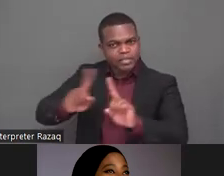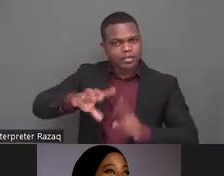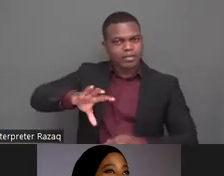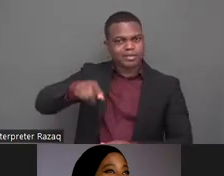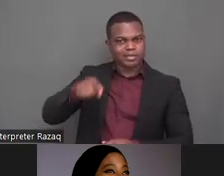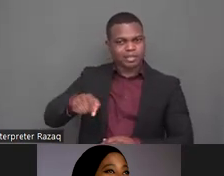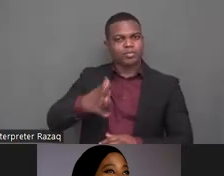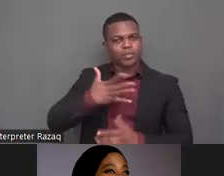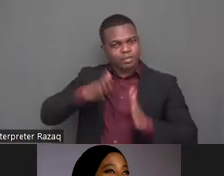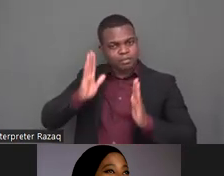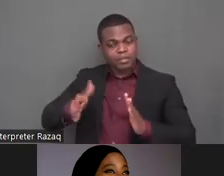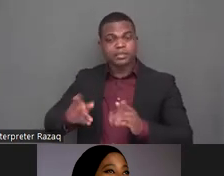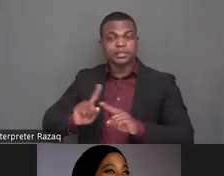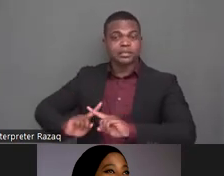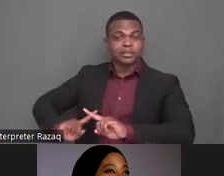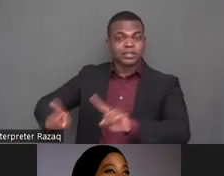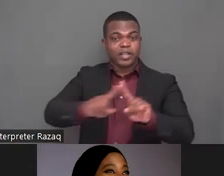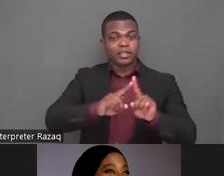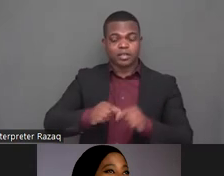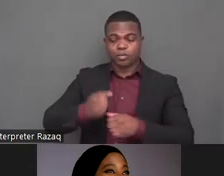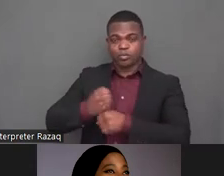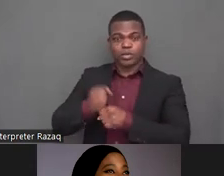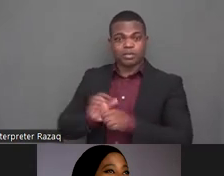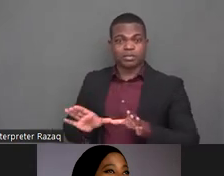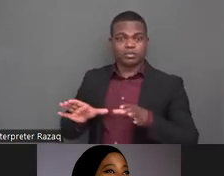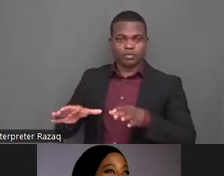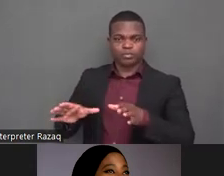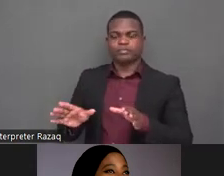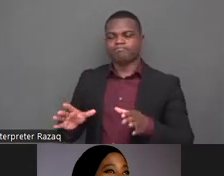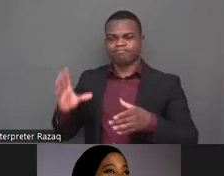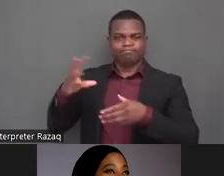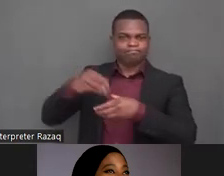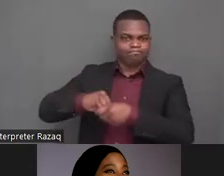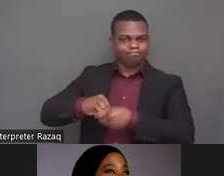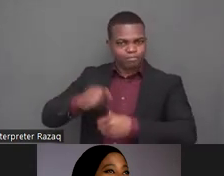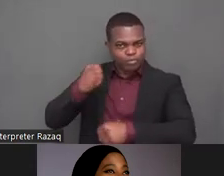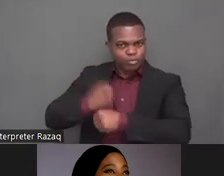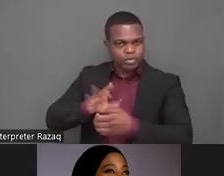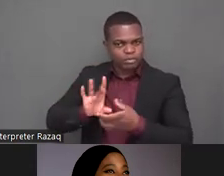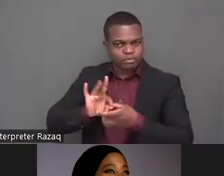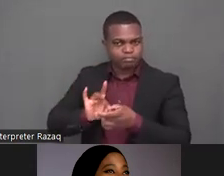the years strongly mobilized the national human rights mechanisms for supporting the process